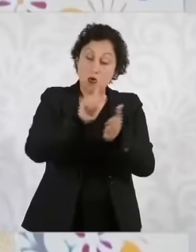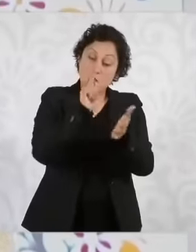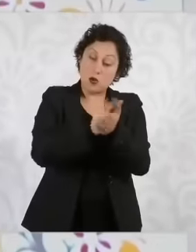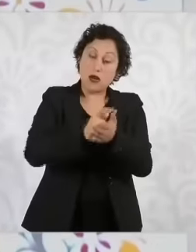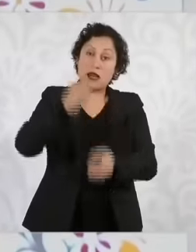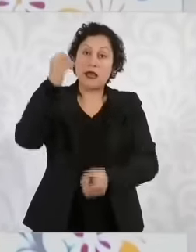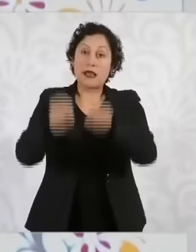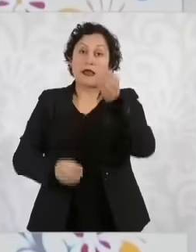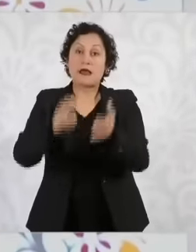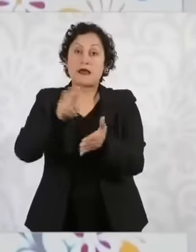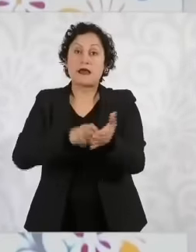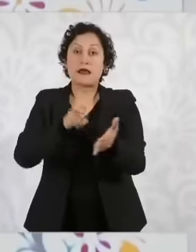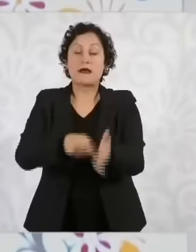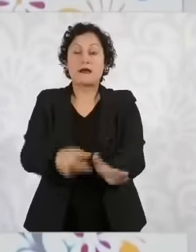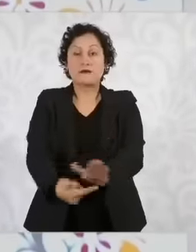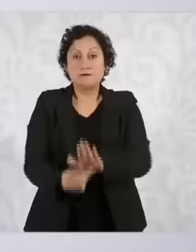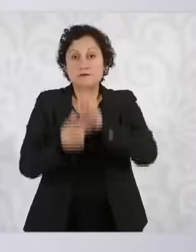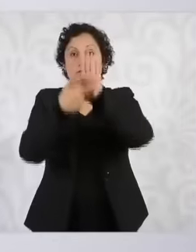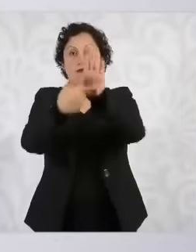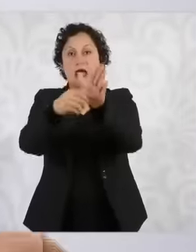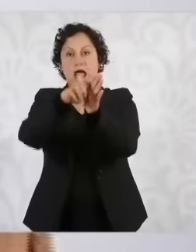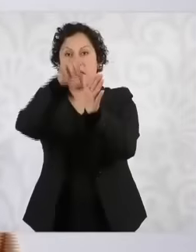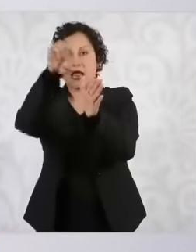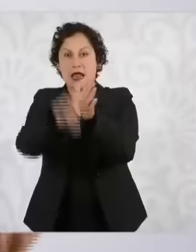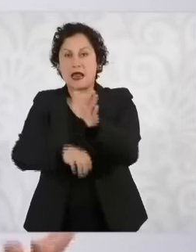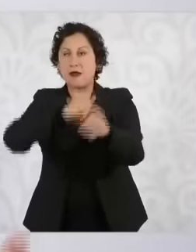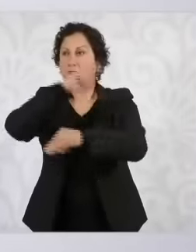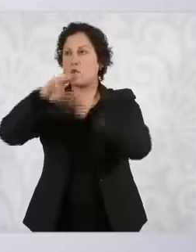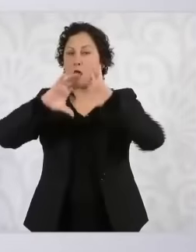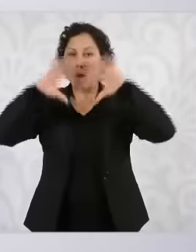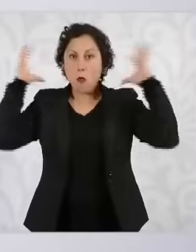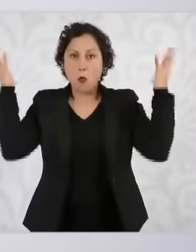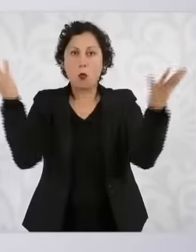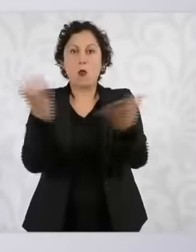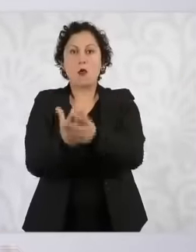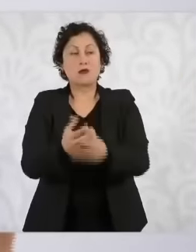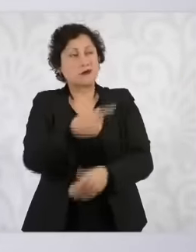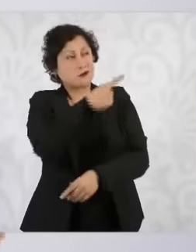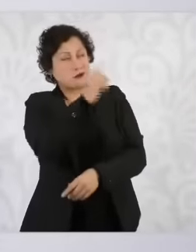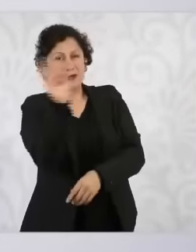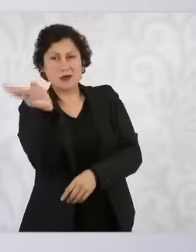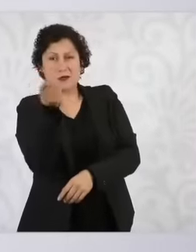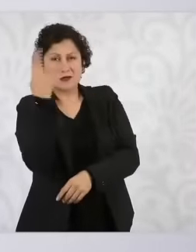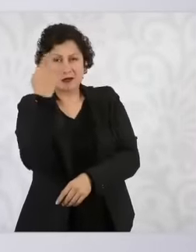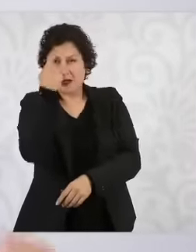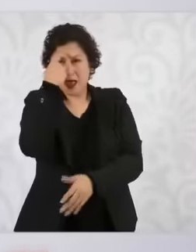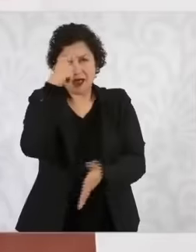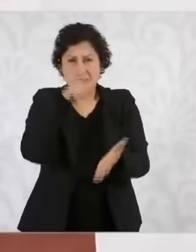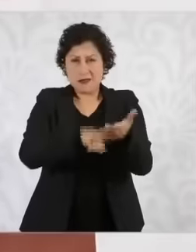even if those at Harvard do not agree and I invite you to do an investigation